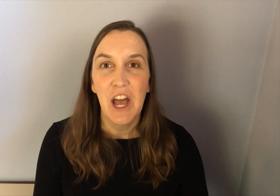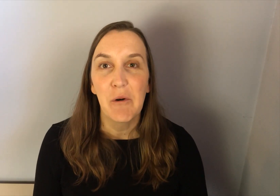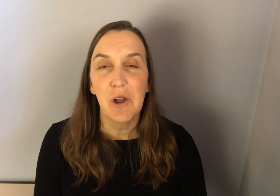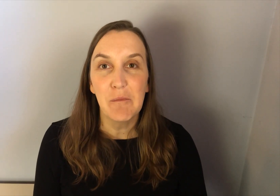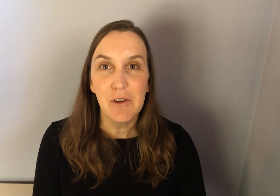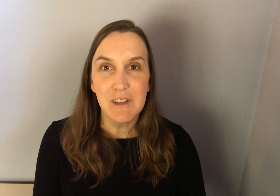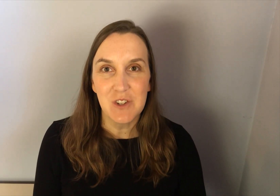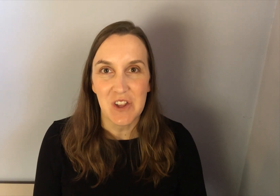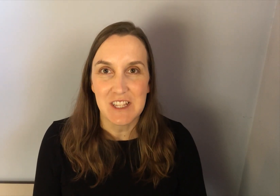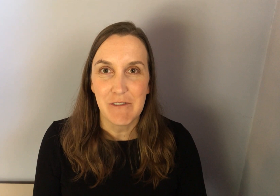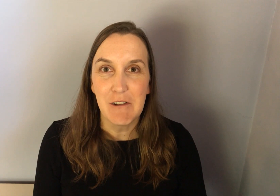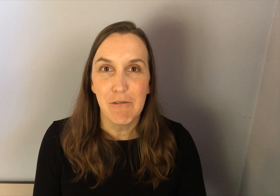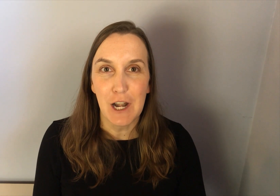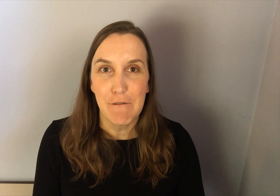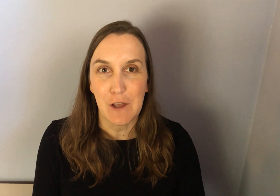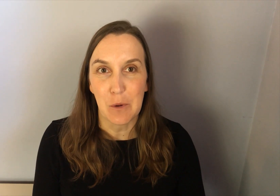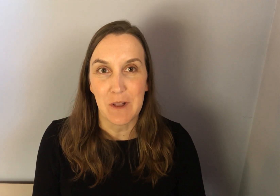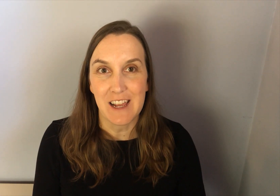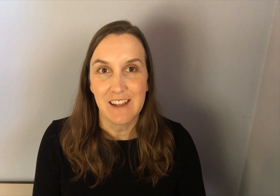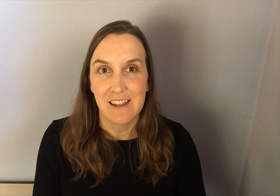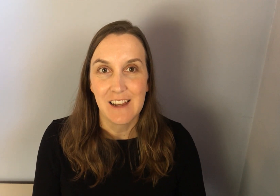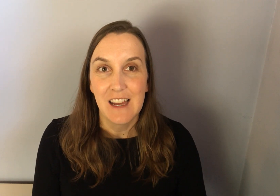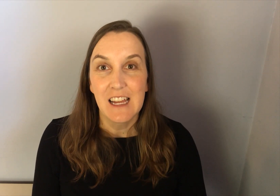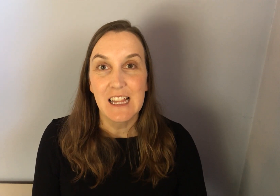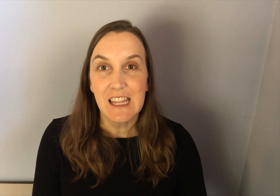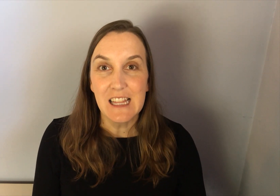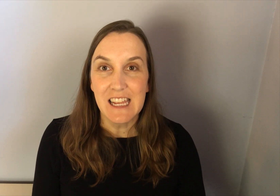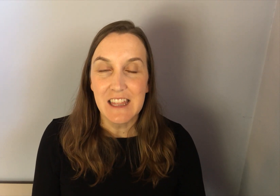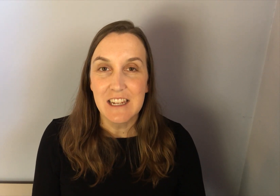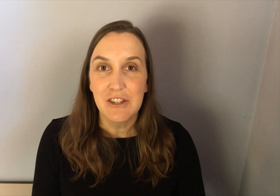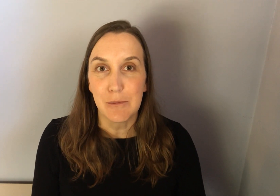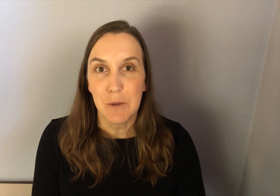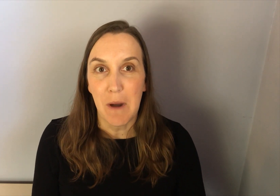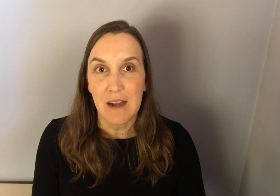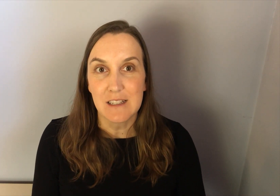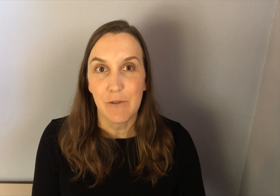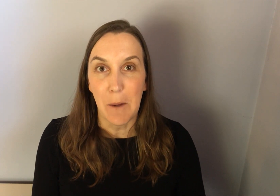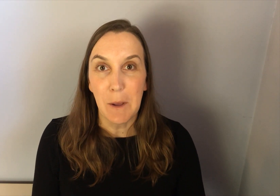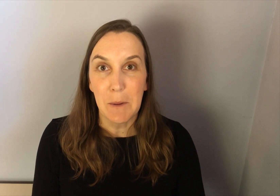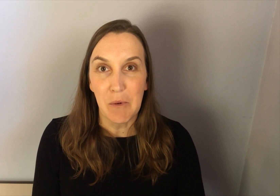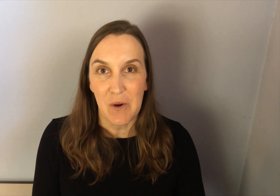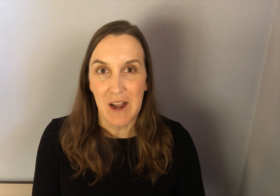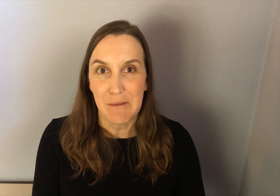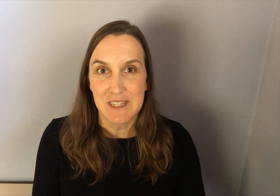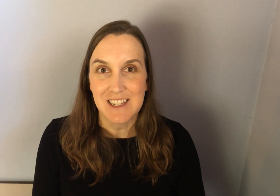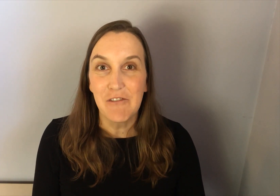We hope you have enjoyed this Fun Friday Fingerplay. Click the link in the description box for upcoming programs and